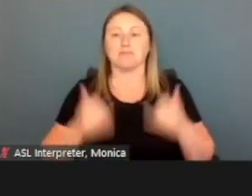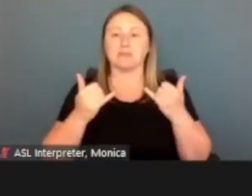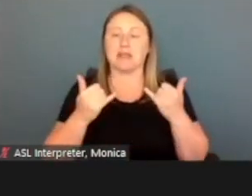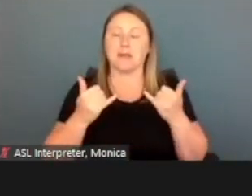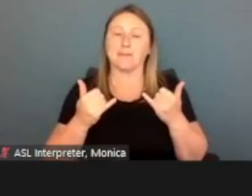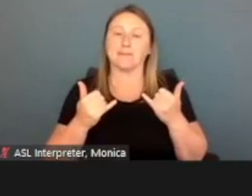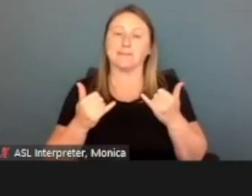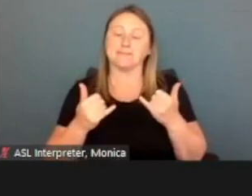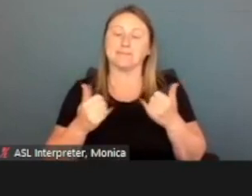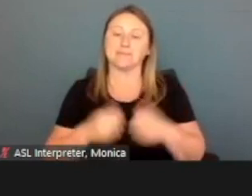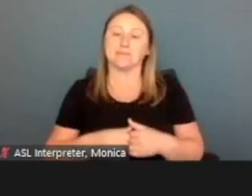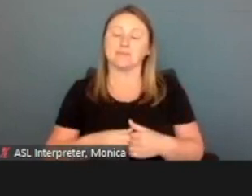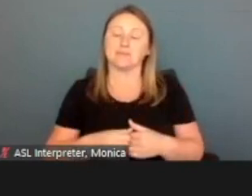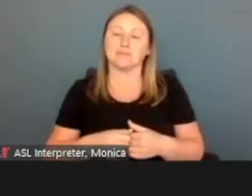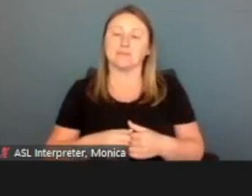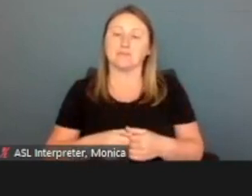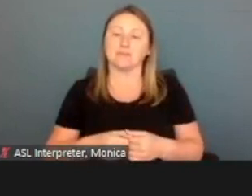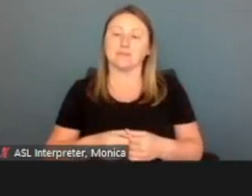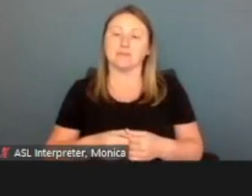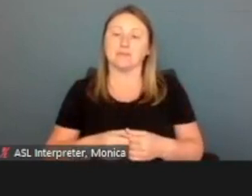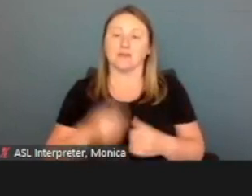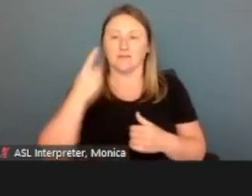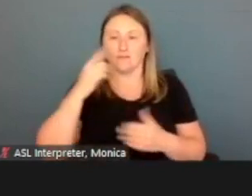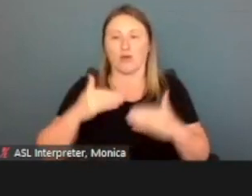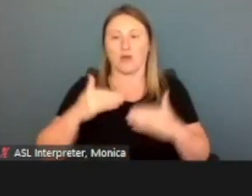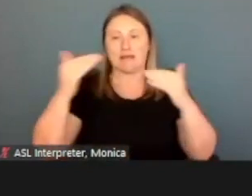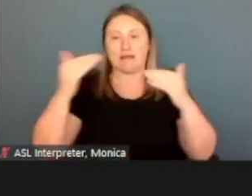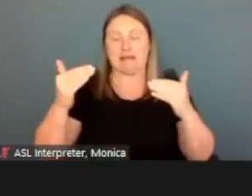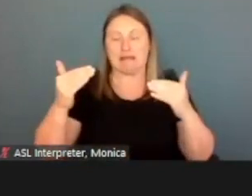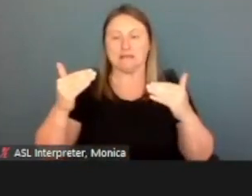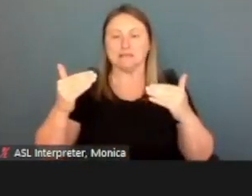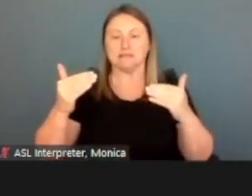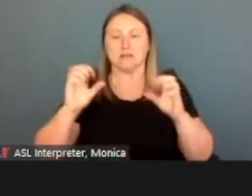well those are the enhanced features, but how did they turn them on?